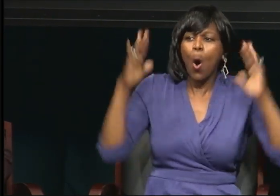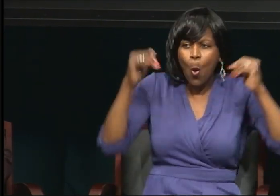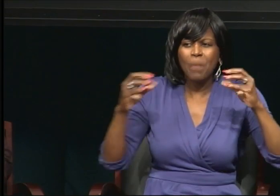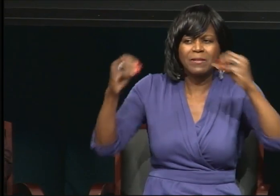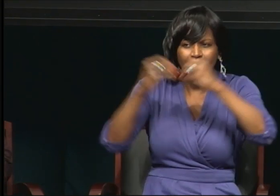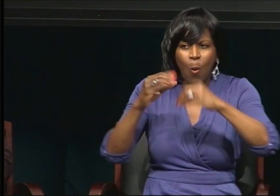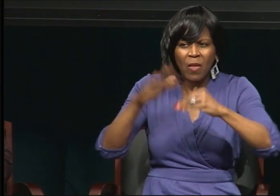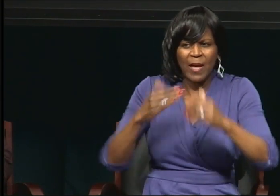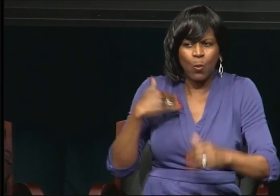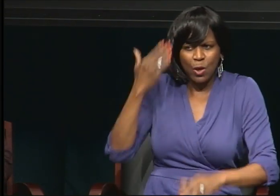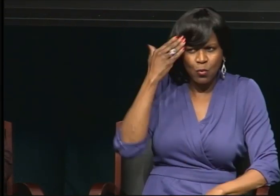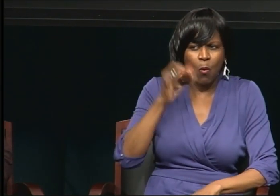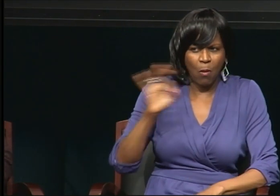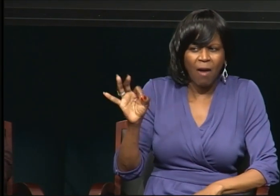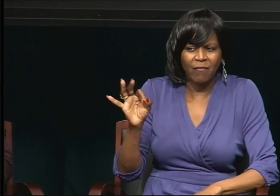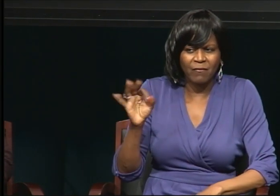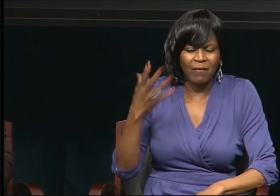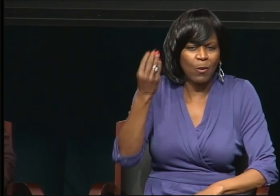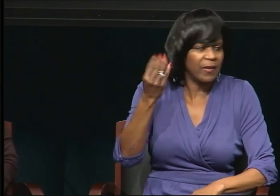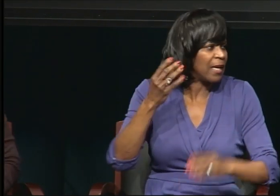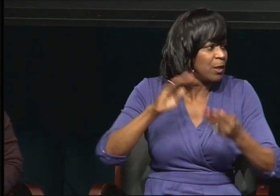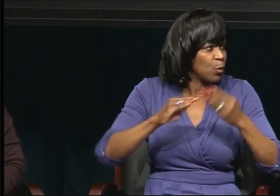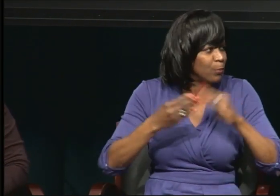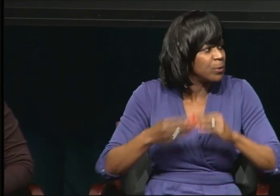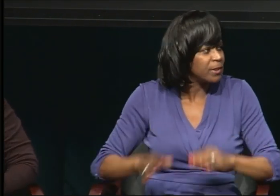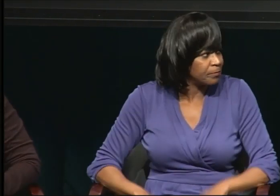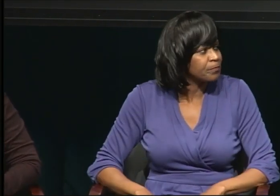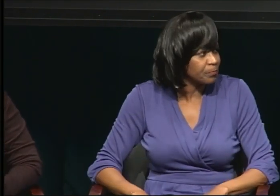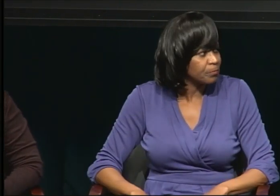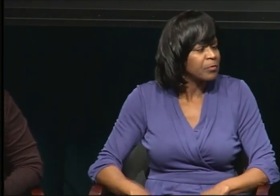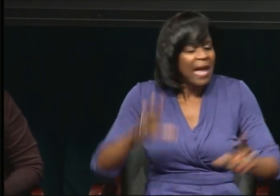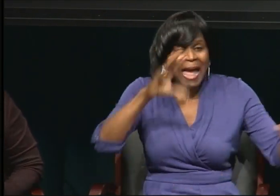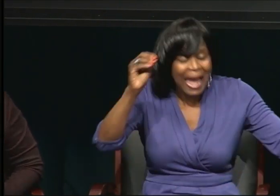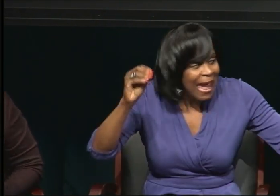And within the United States we know of 12.